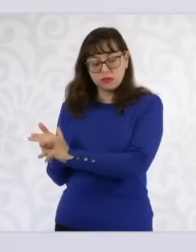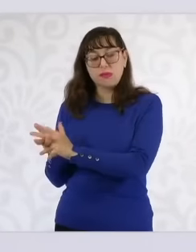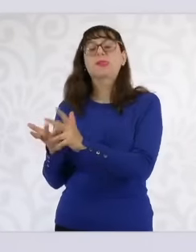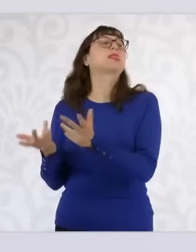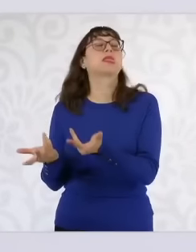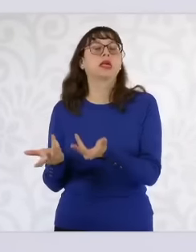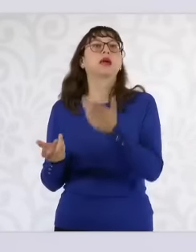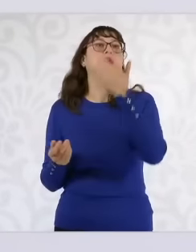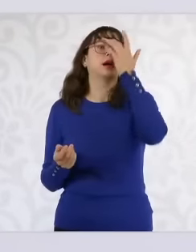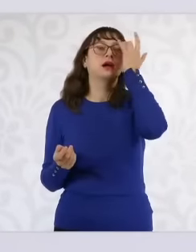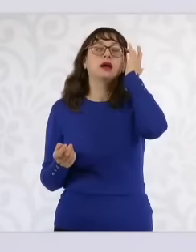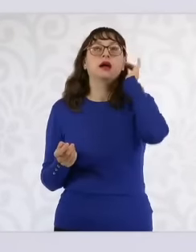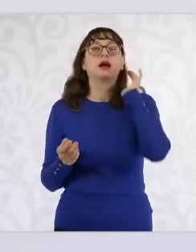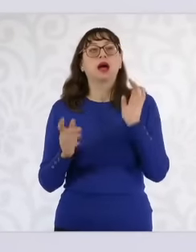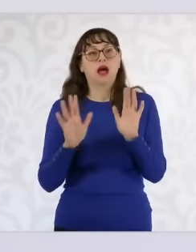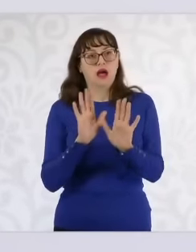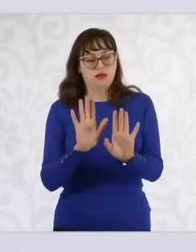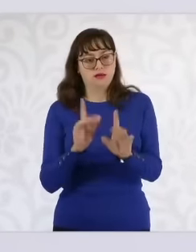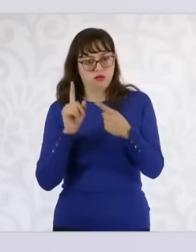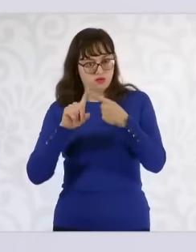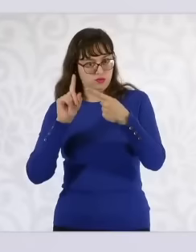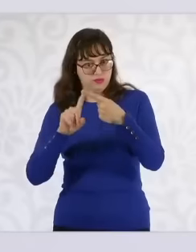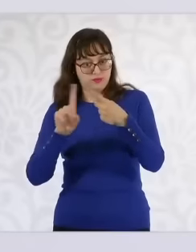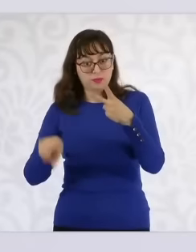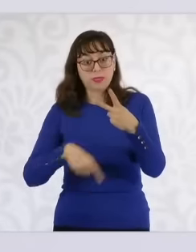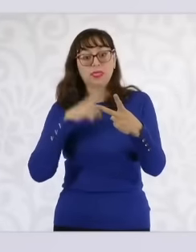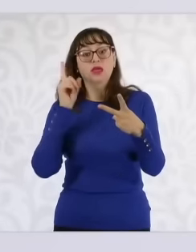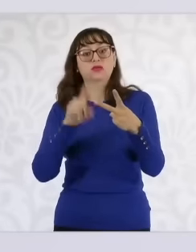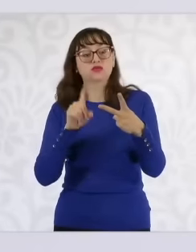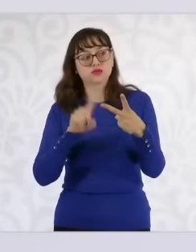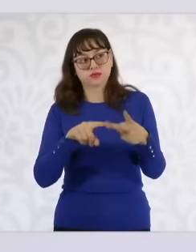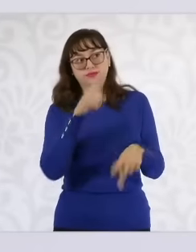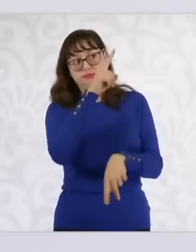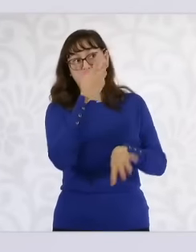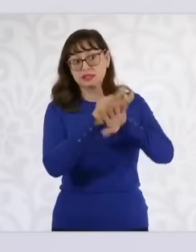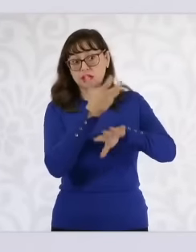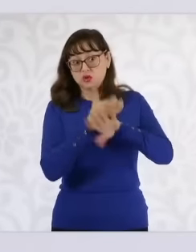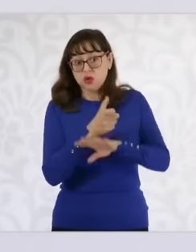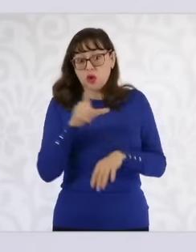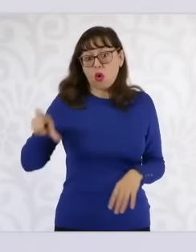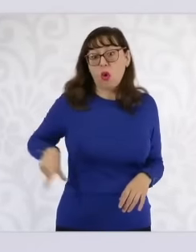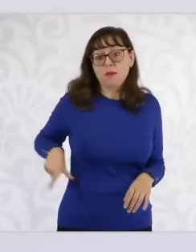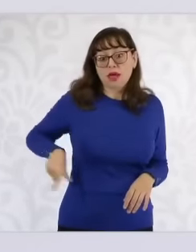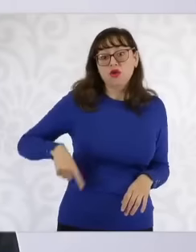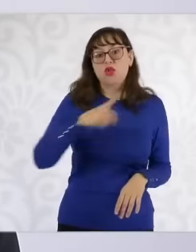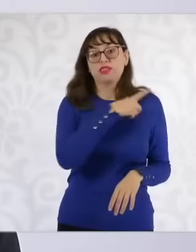United States government to inform us? It has informed us in part, but another part is missing that is fundamental to